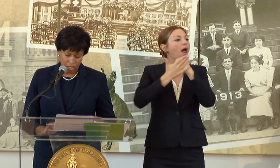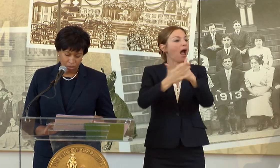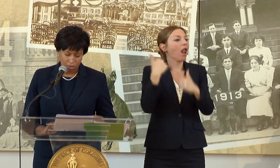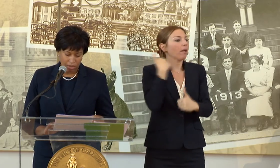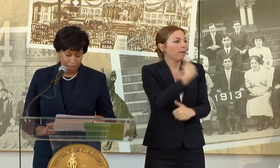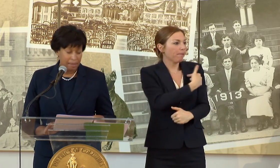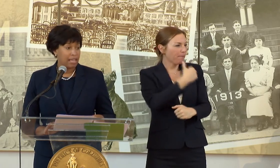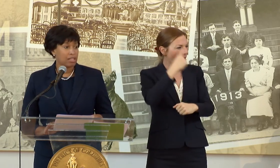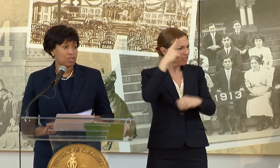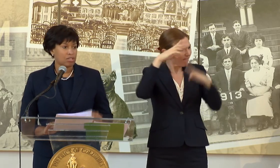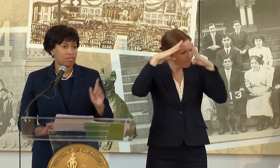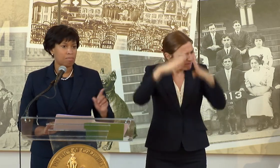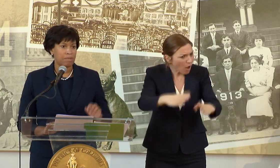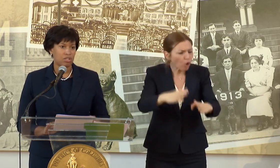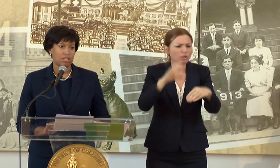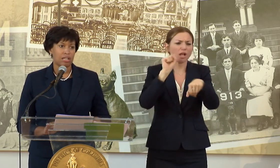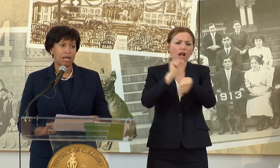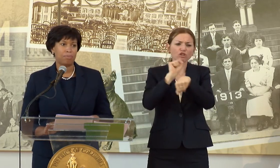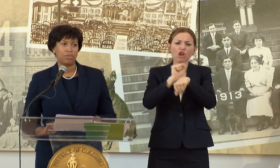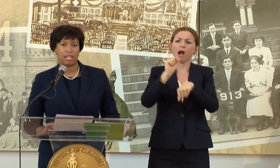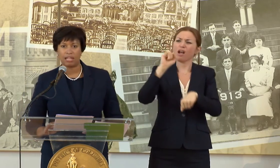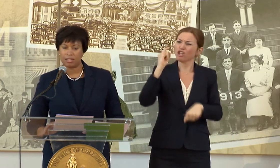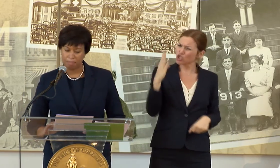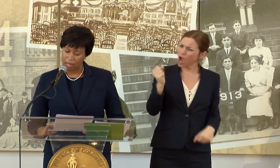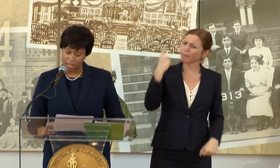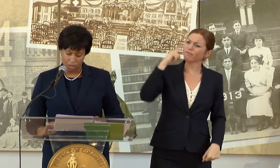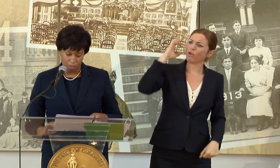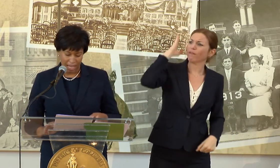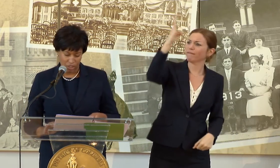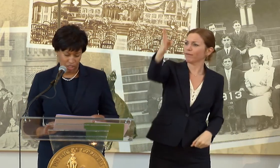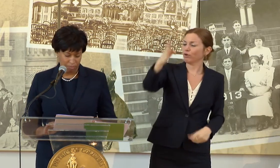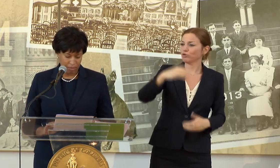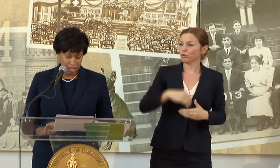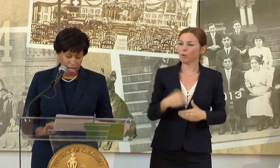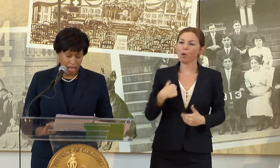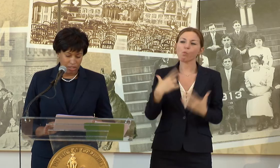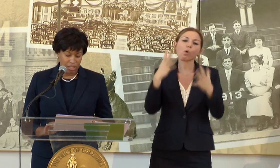SO LET ME JUST MENTION A COUPLE OF THINGS ABOUT INNOMAYTION.